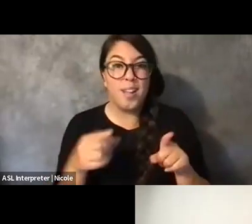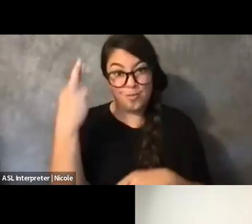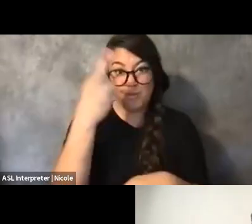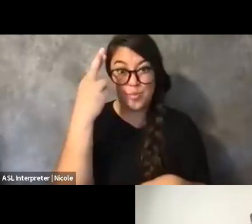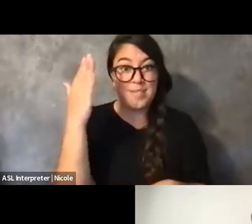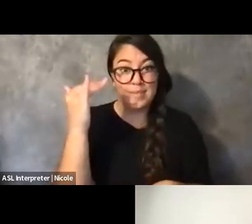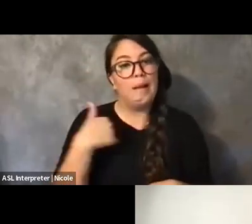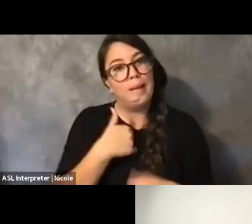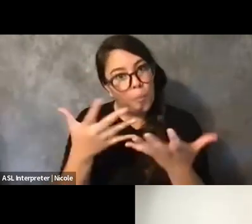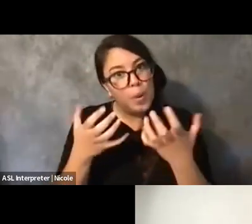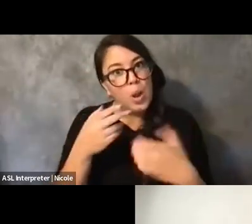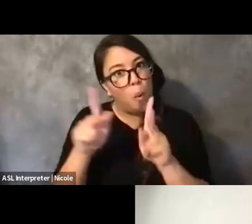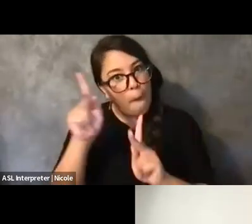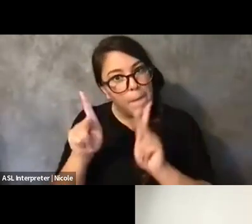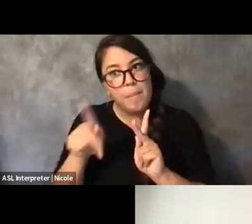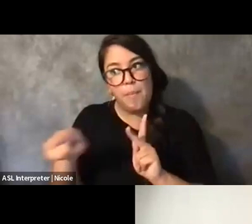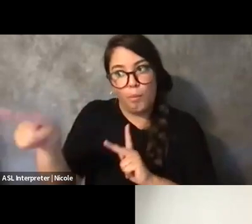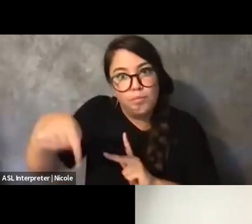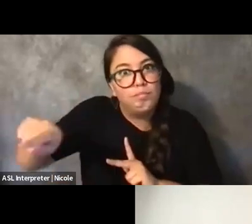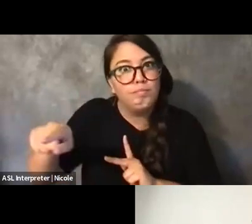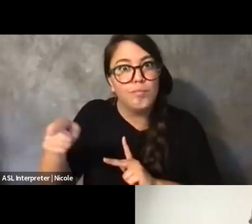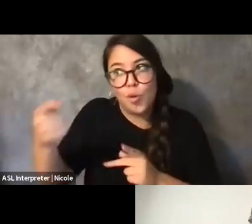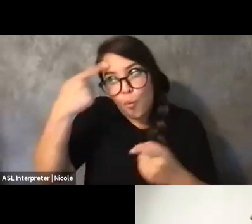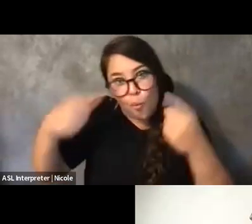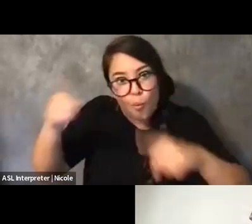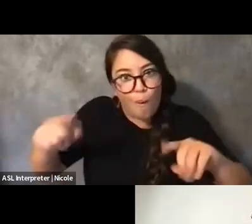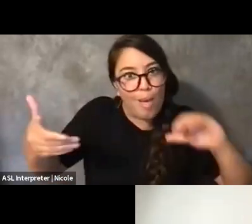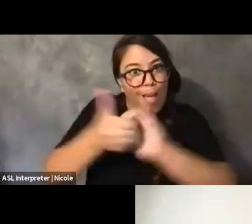folks to be like, if you're going to be co-conspirators in this, put your money where your mouth is.